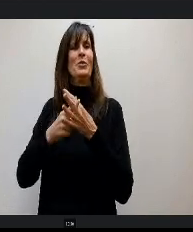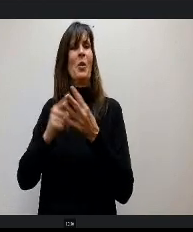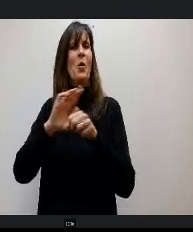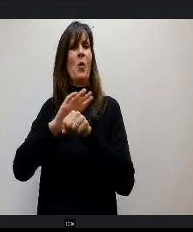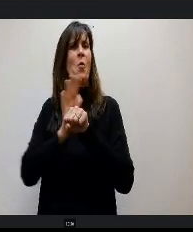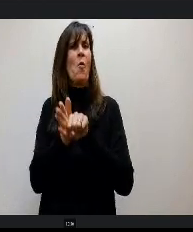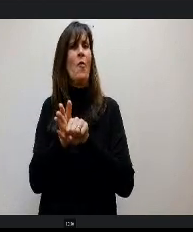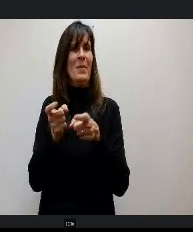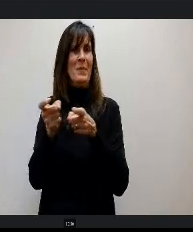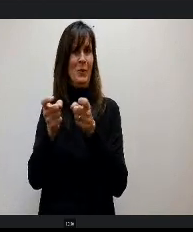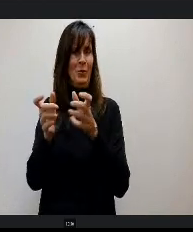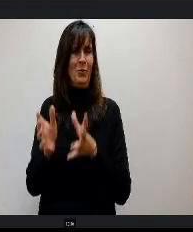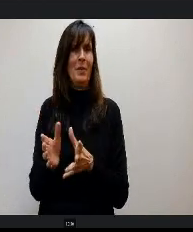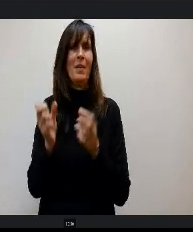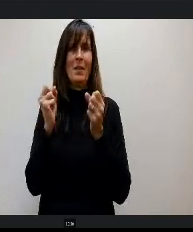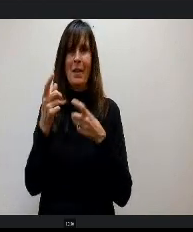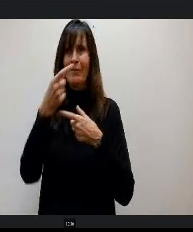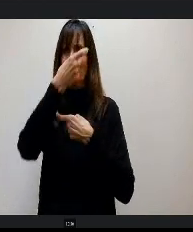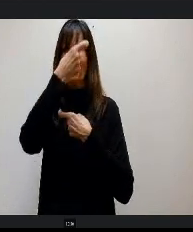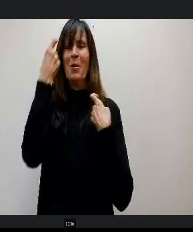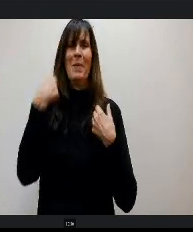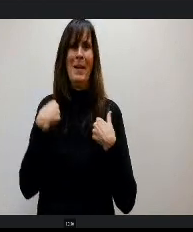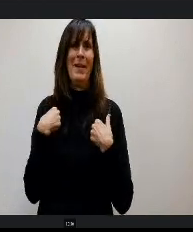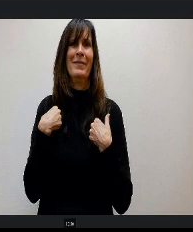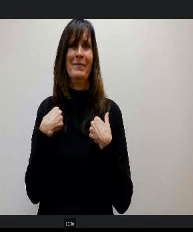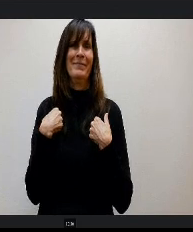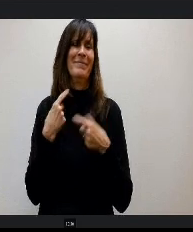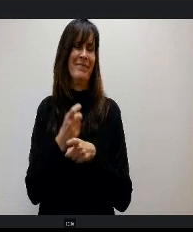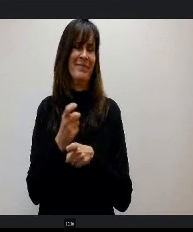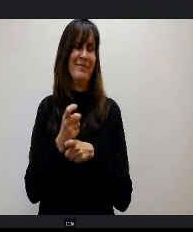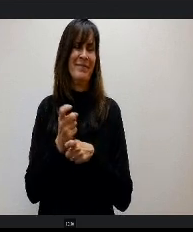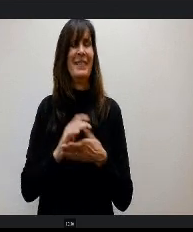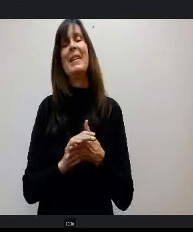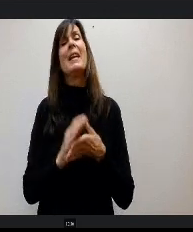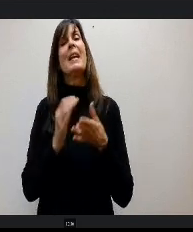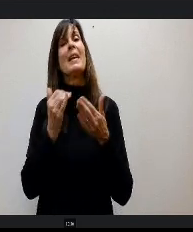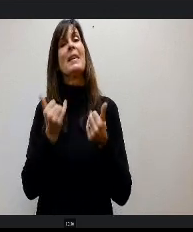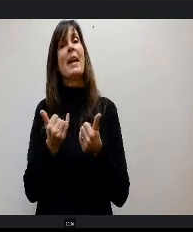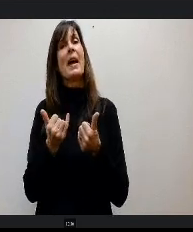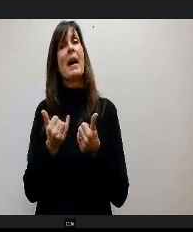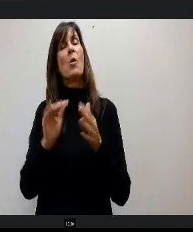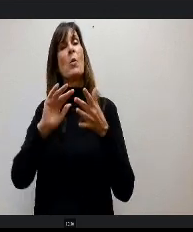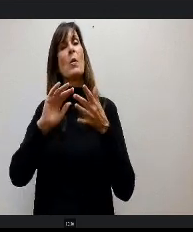during that time frame and she currently serves as an International Kagan trainer and coach.